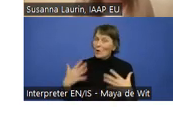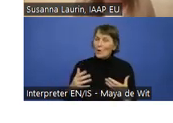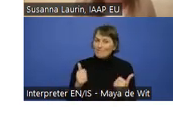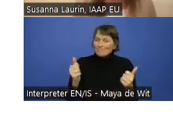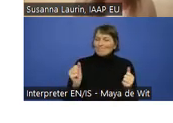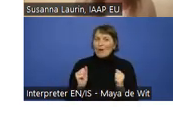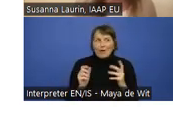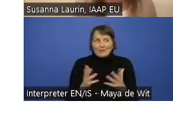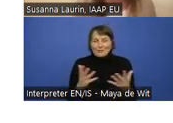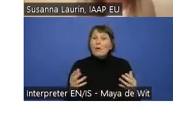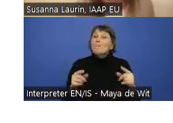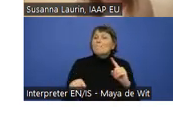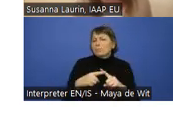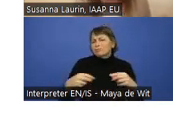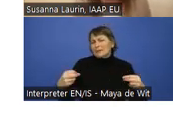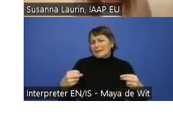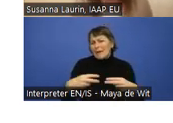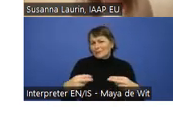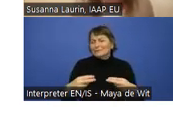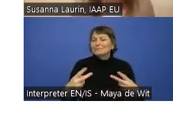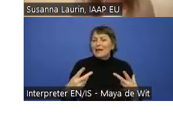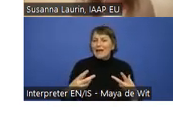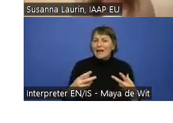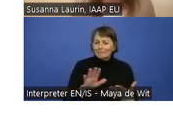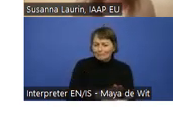And also captions and auto translation.